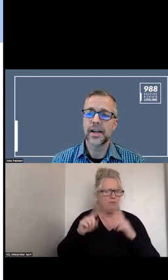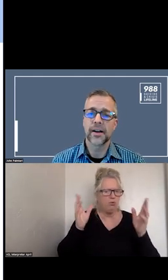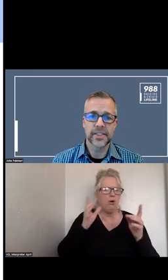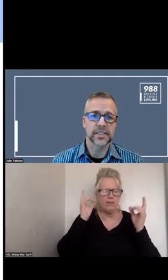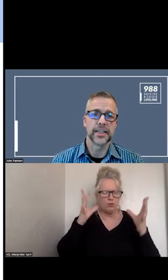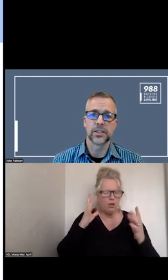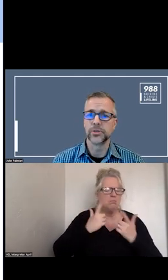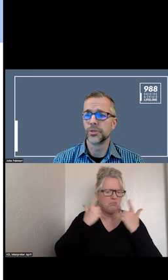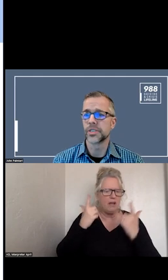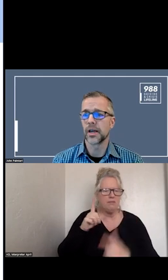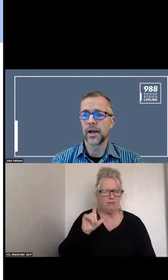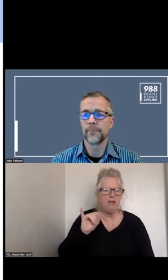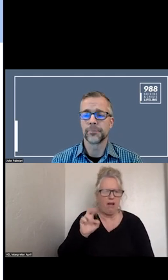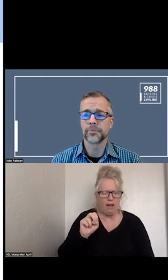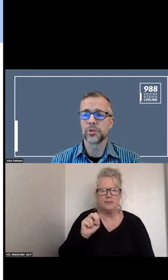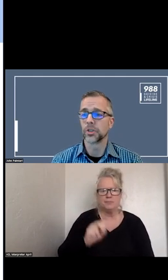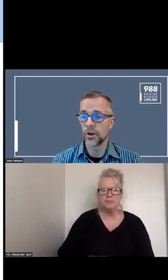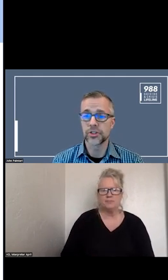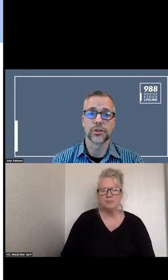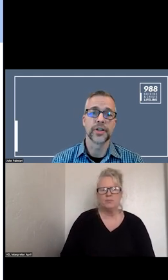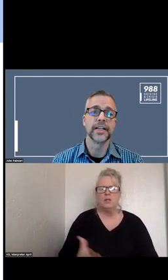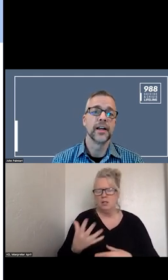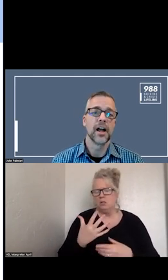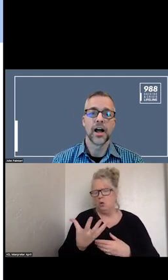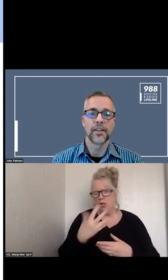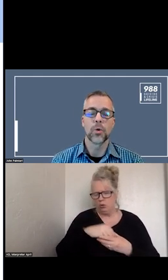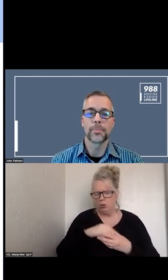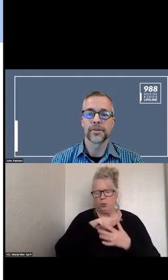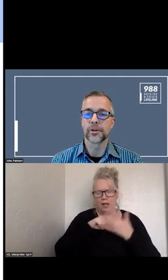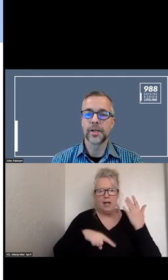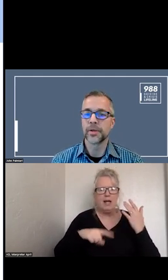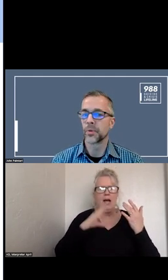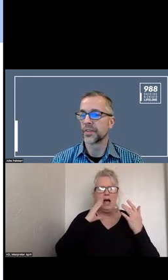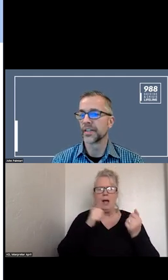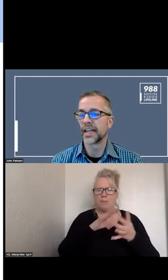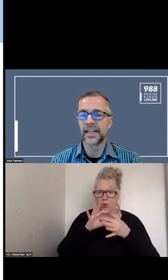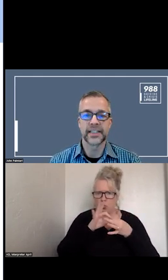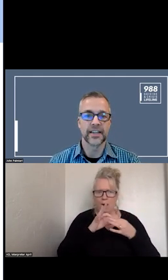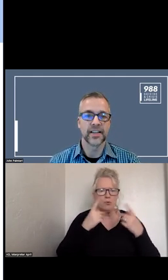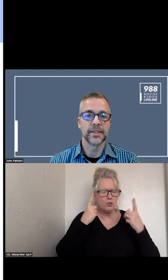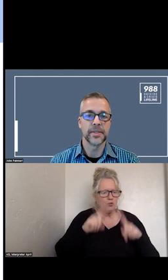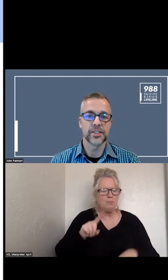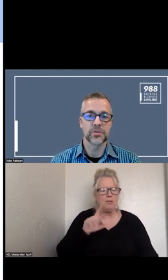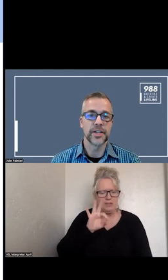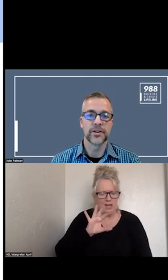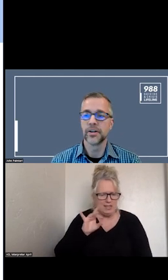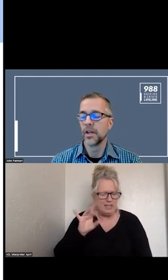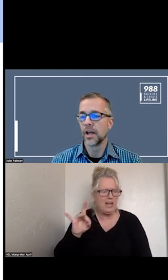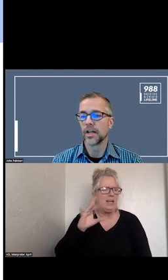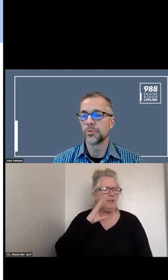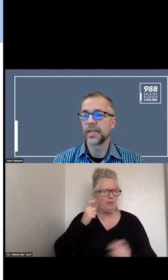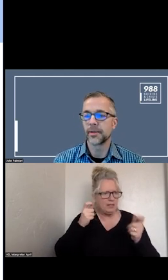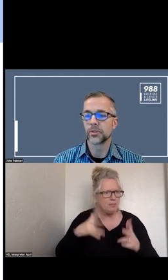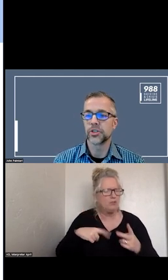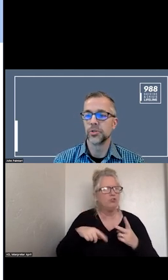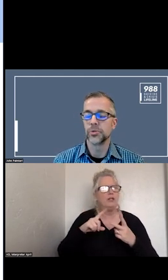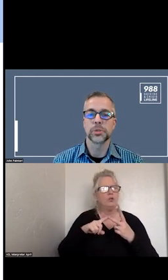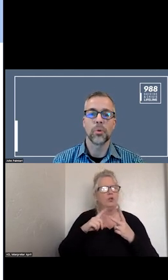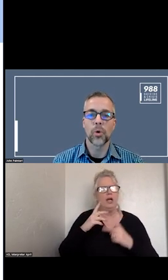THAT NEEDS TO HAVE A LIFELINE WITH THE ADMINISTRATOR TO SUPPORT